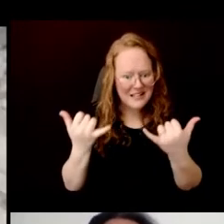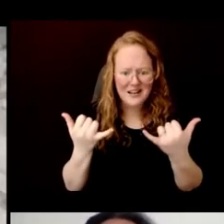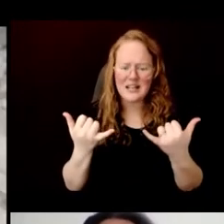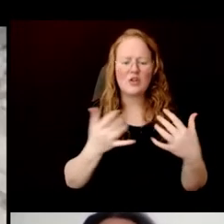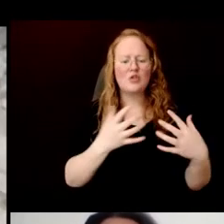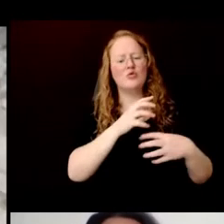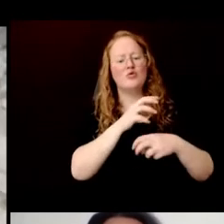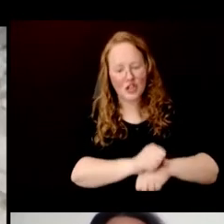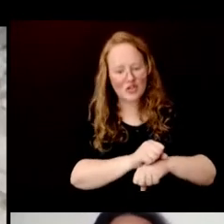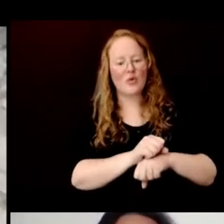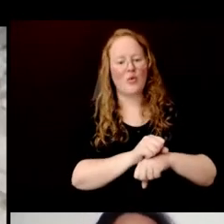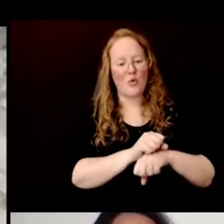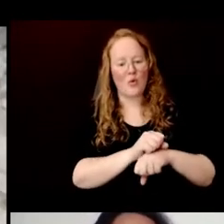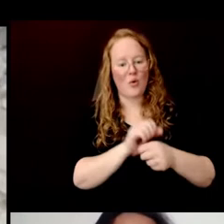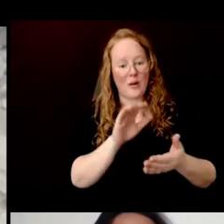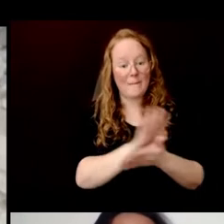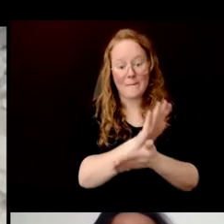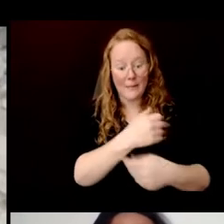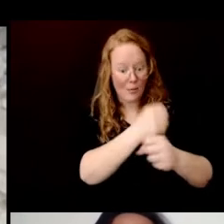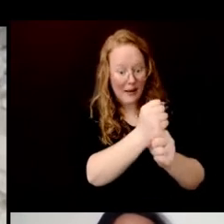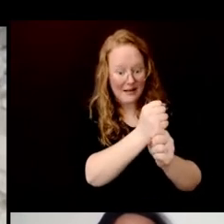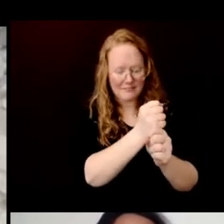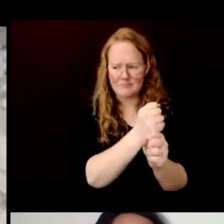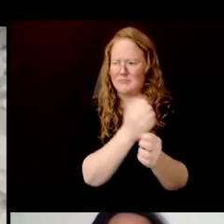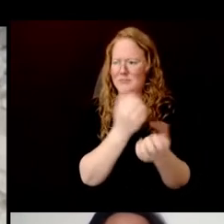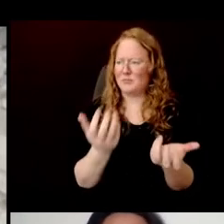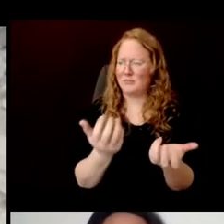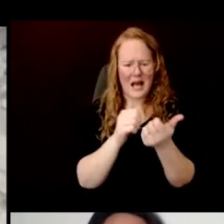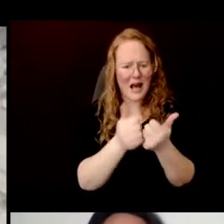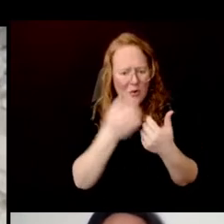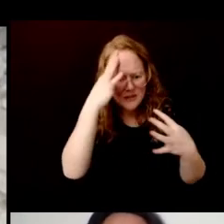How do we decide to use certain kinds of plants than others?